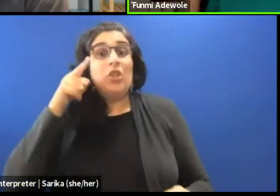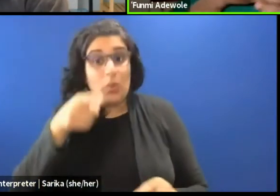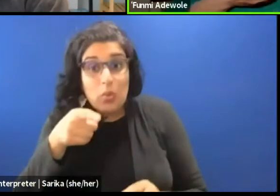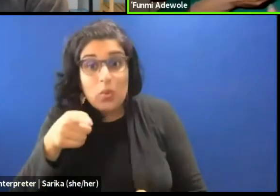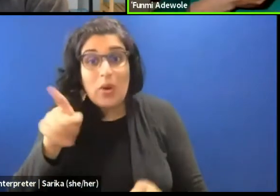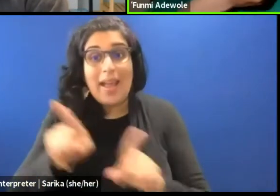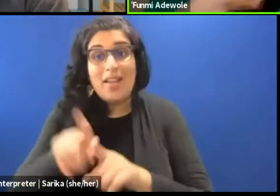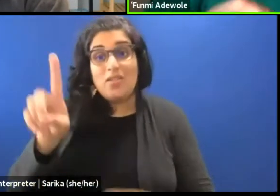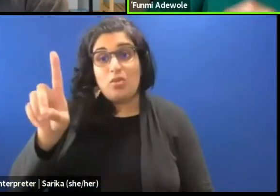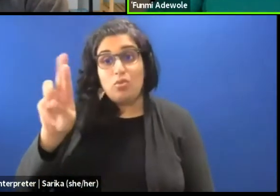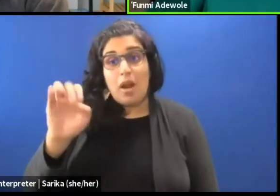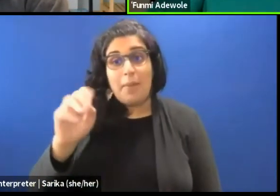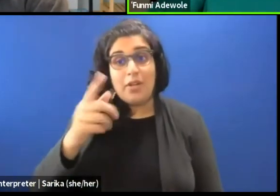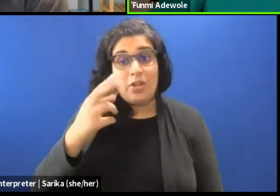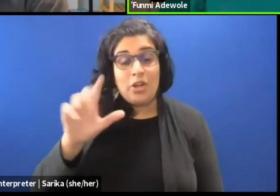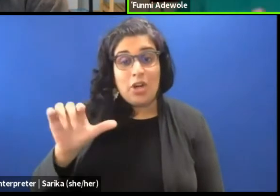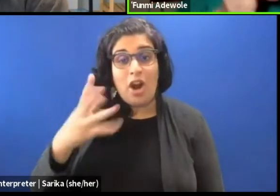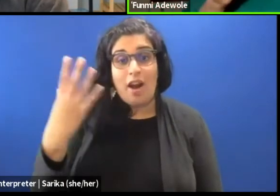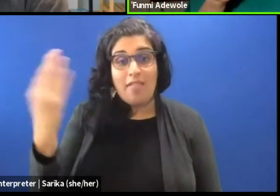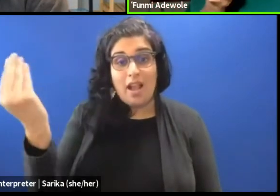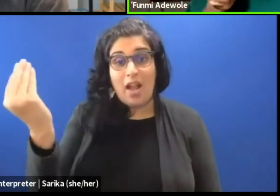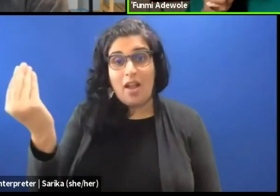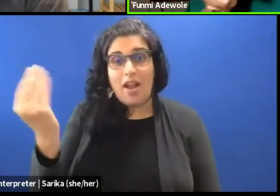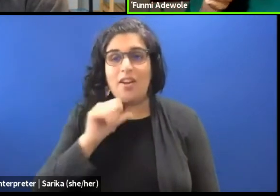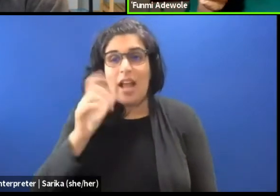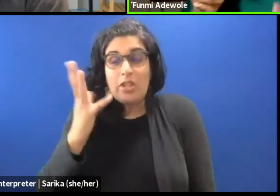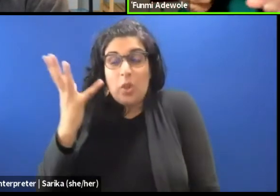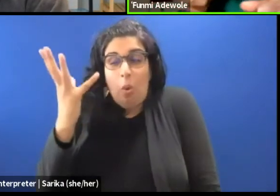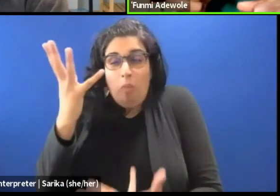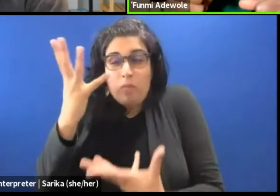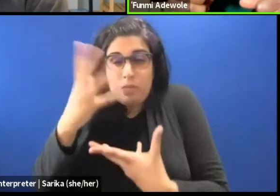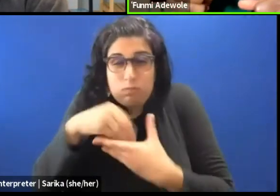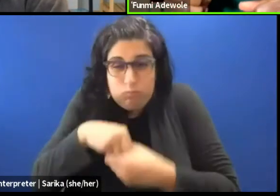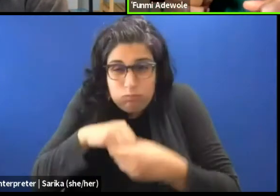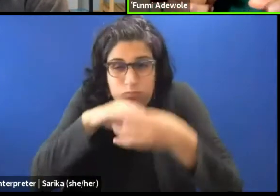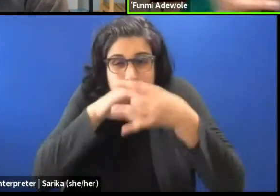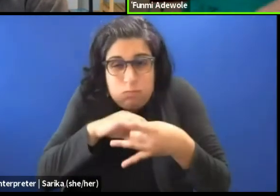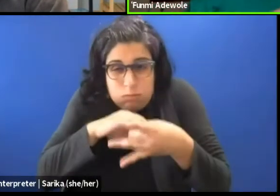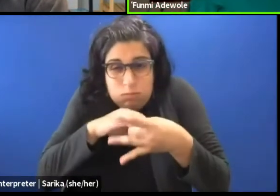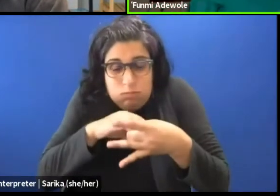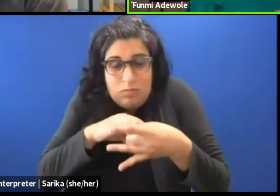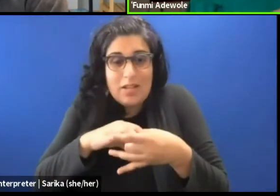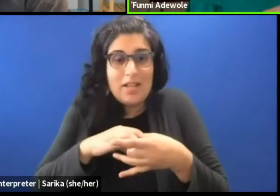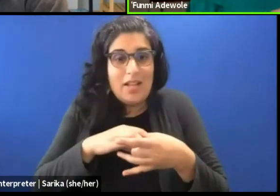and you are not so tied into the production, you can say, have you thought it might be this process